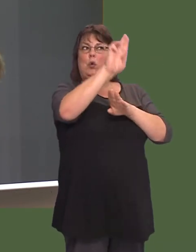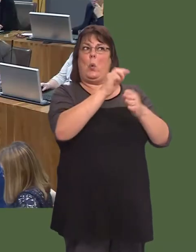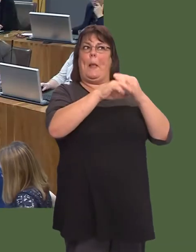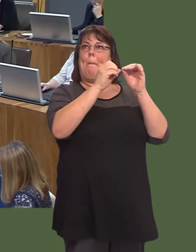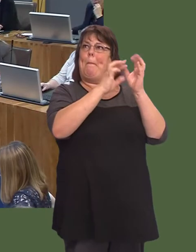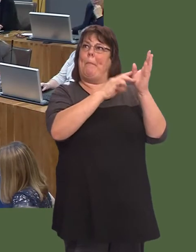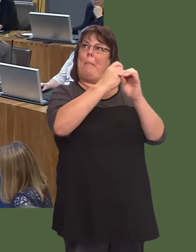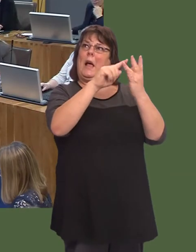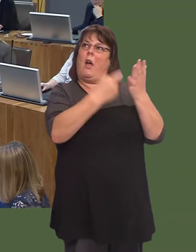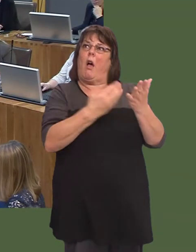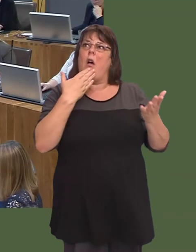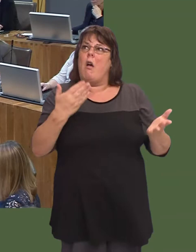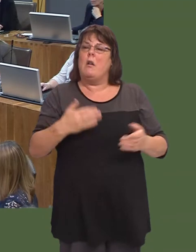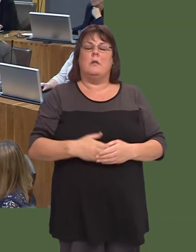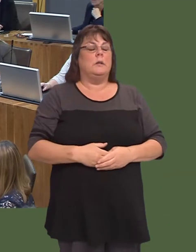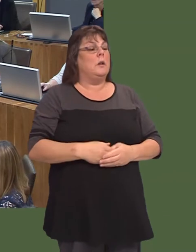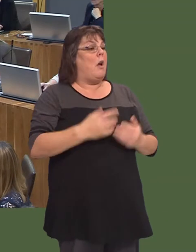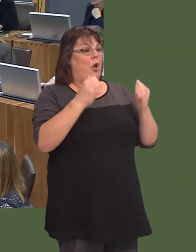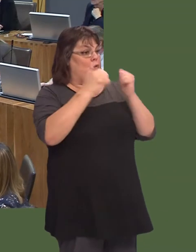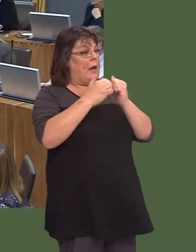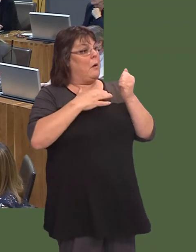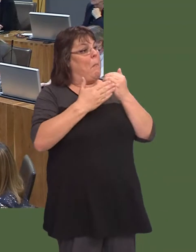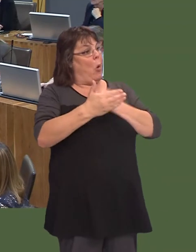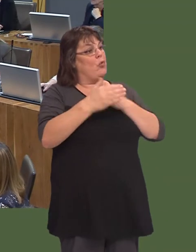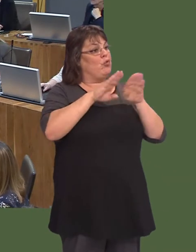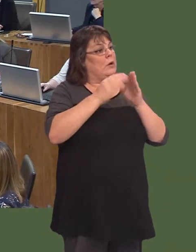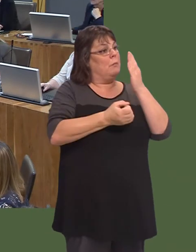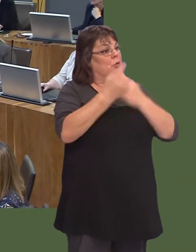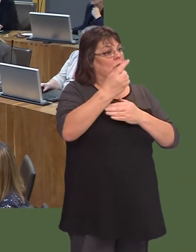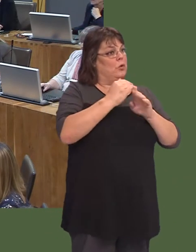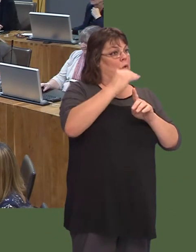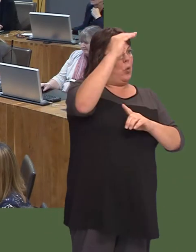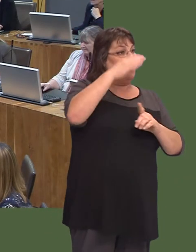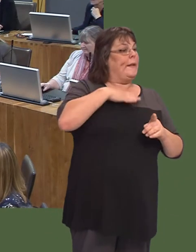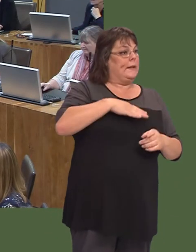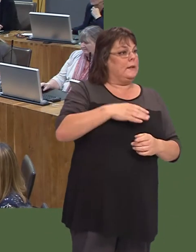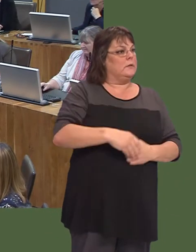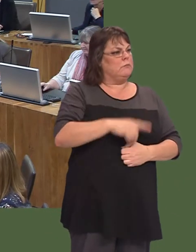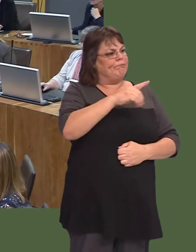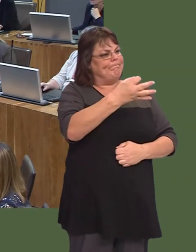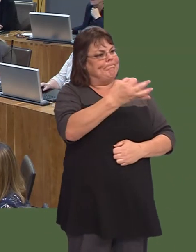Carwyn Jones: Well, I agree with her when she says she wants more training opportunities in the north. Thereís no distance between us on that; itís how itís delivered.